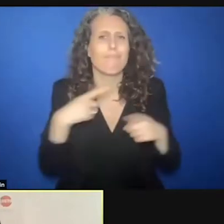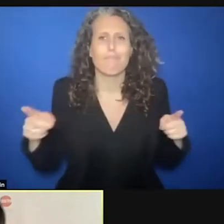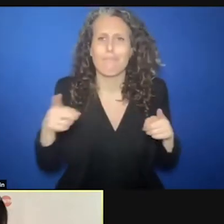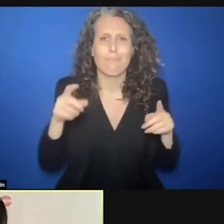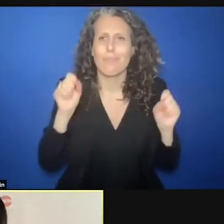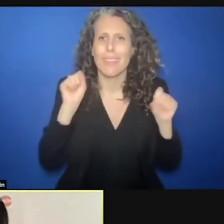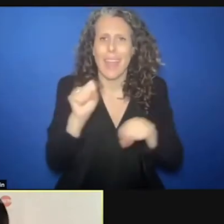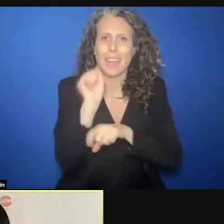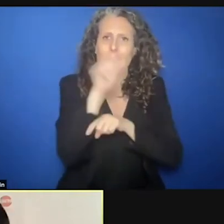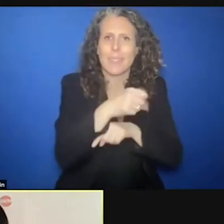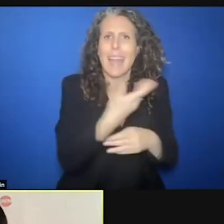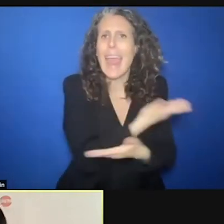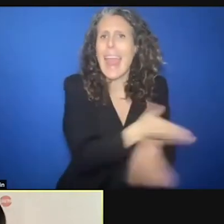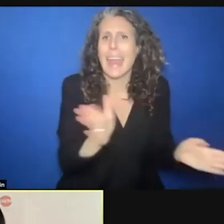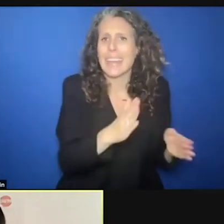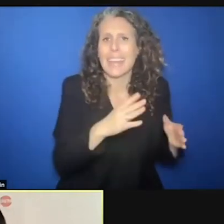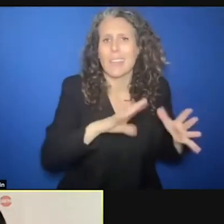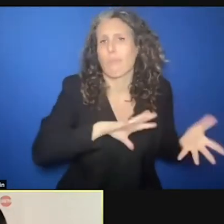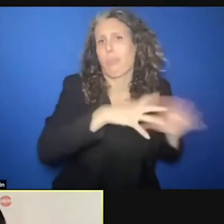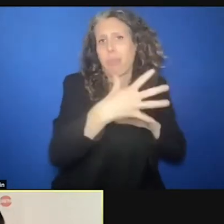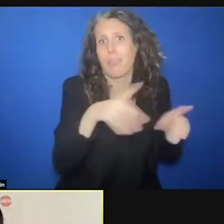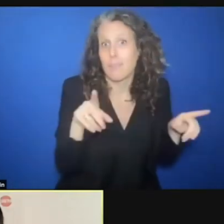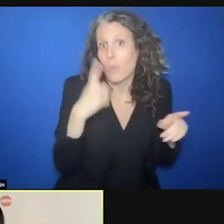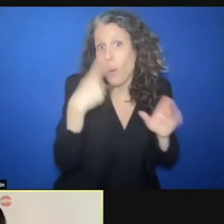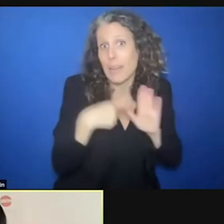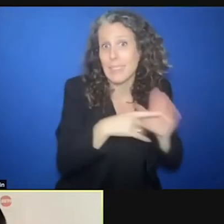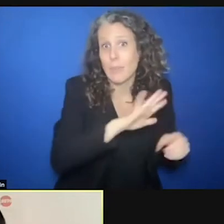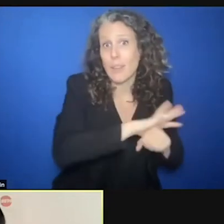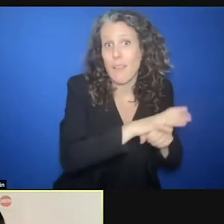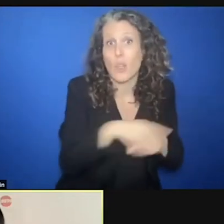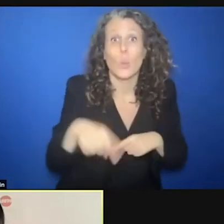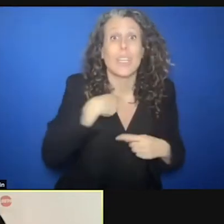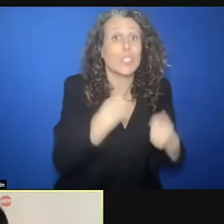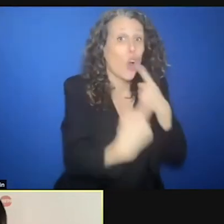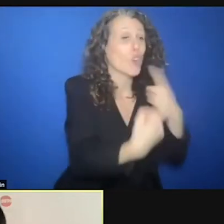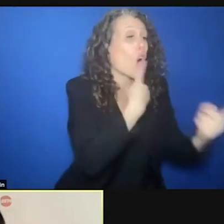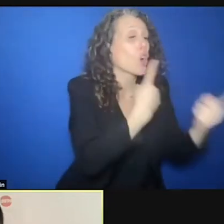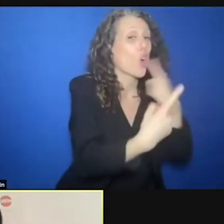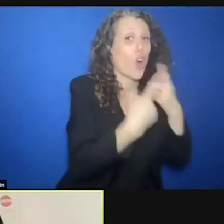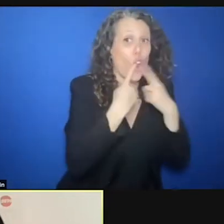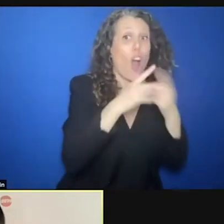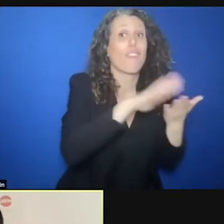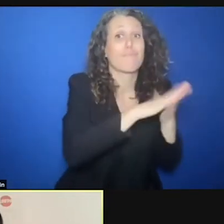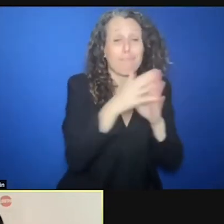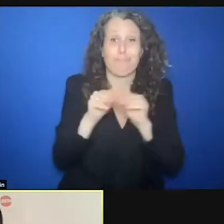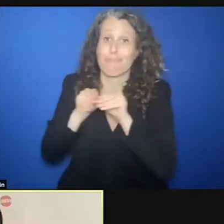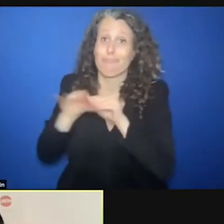COVID. So we now have to walk the talk and we really need it to translate political will into